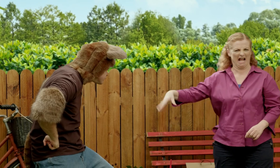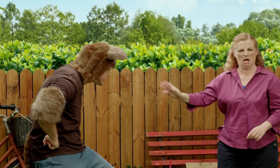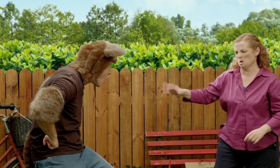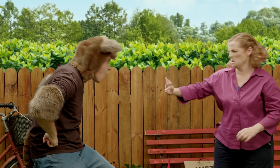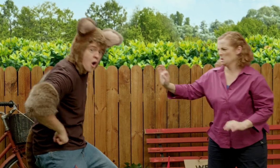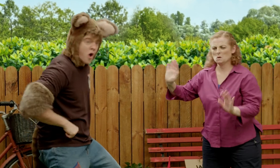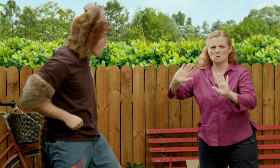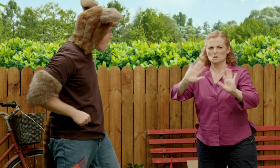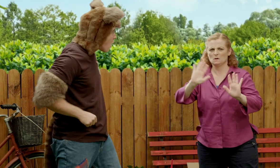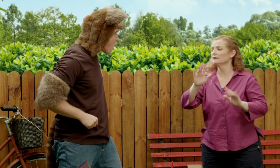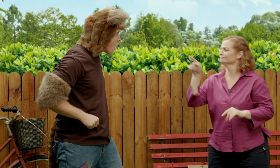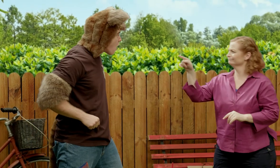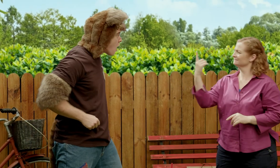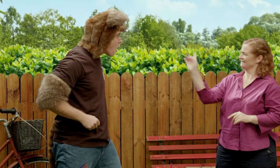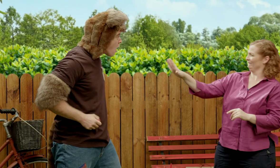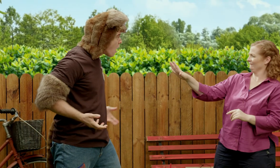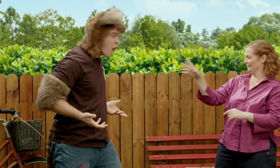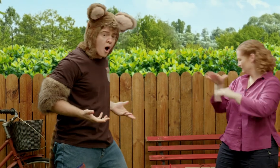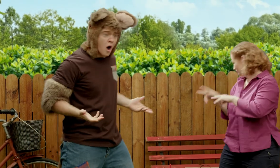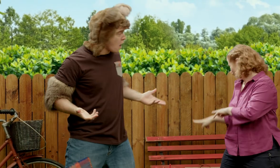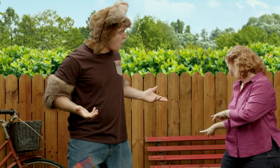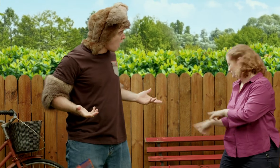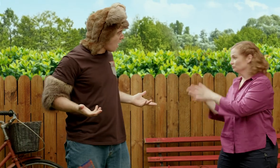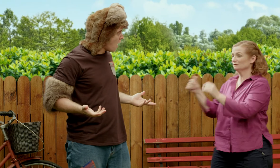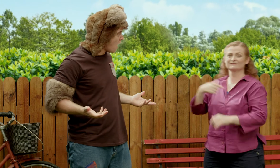No, Possum, you can watch the paint dry!